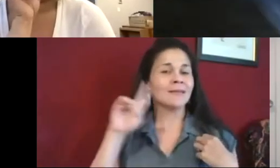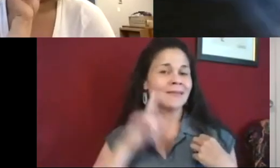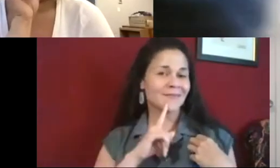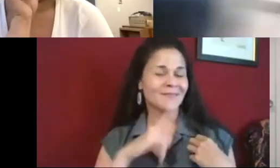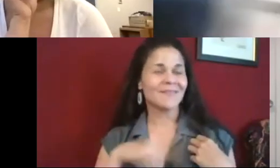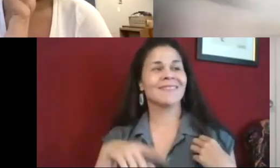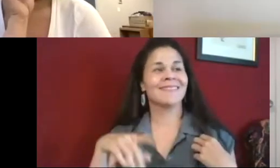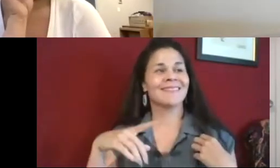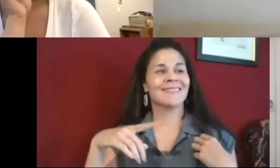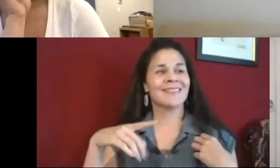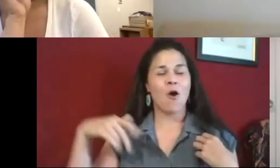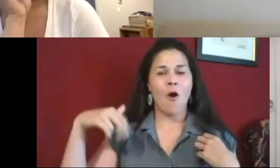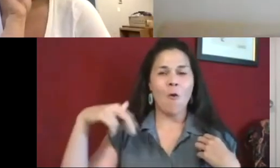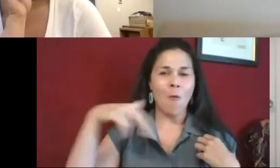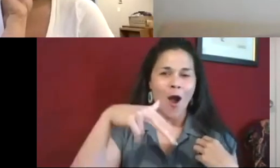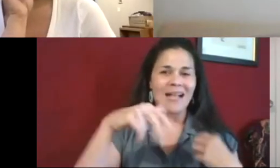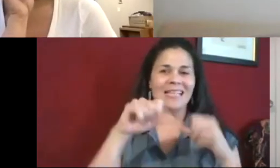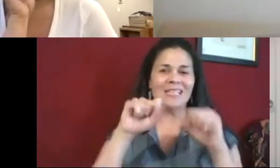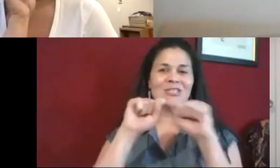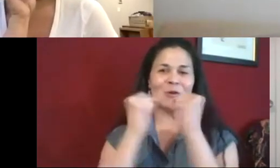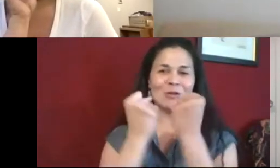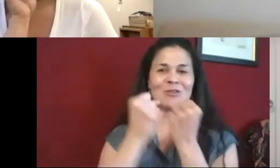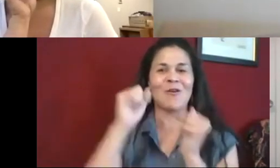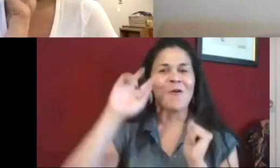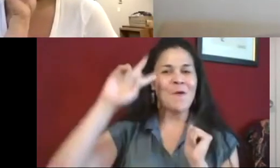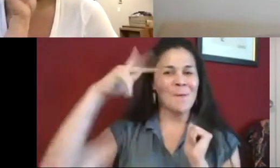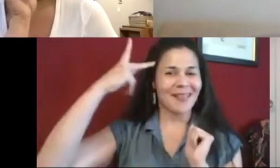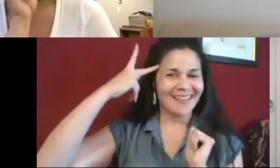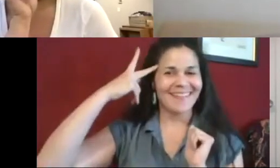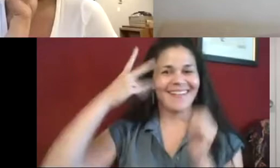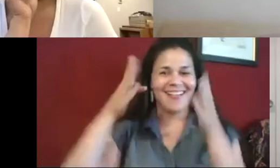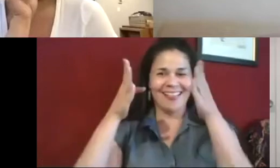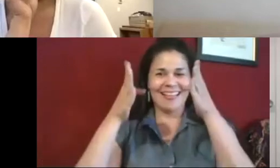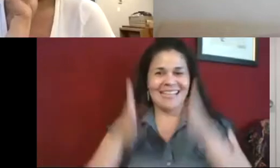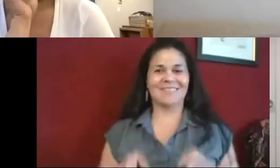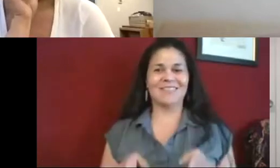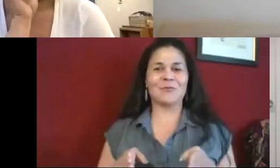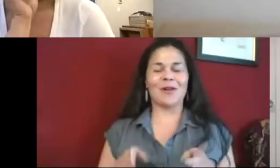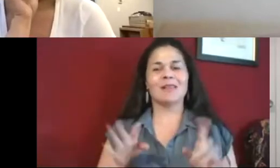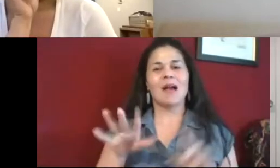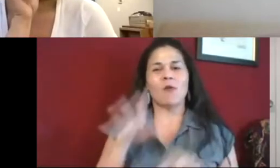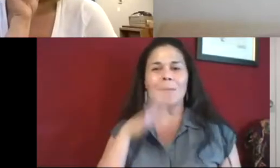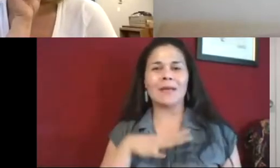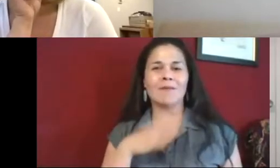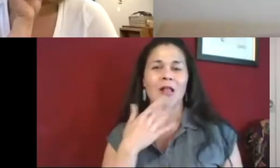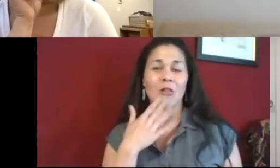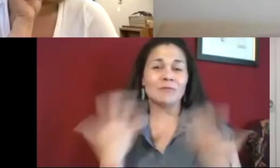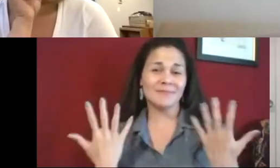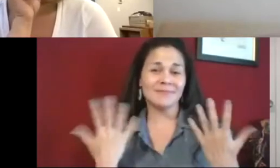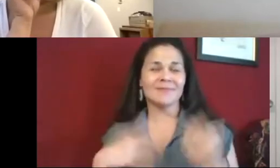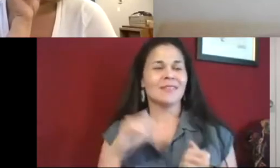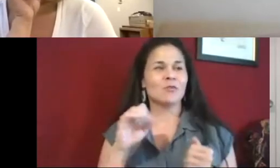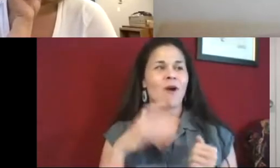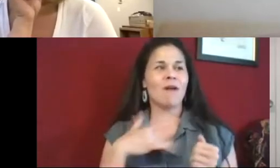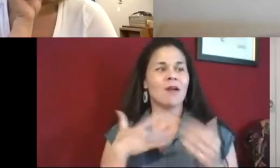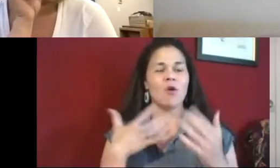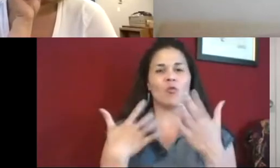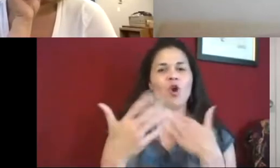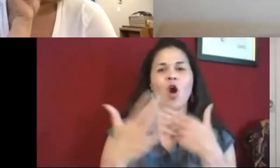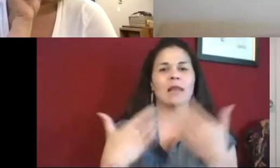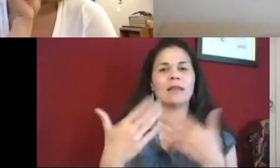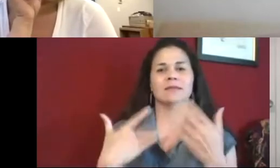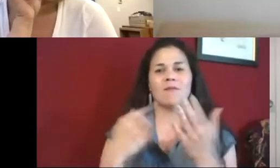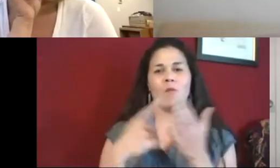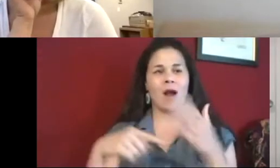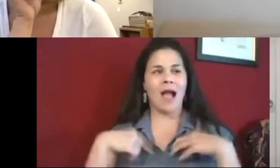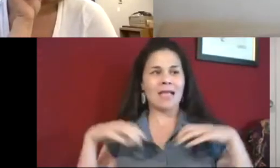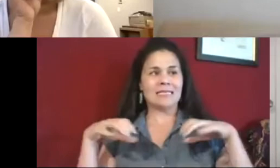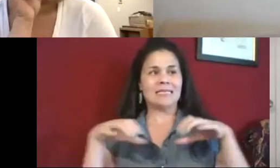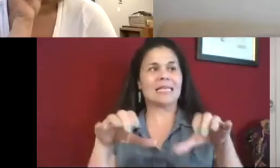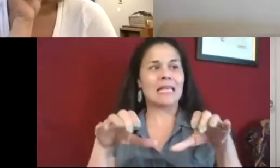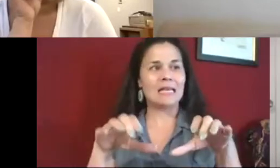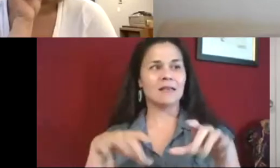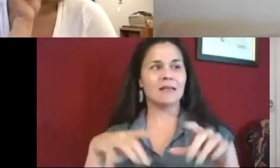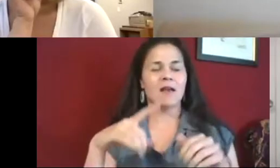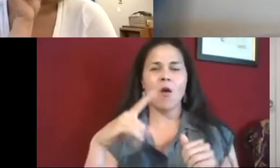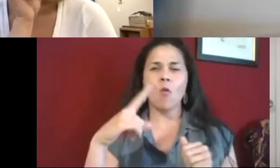And really being biracial and deaf and a political woman of color, I felt